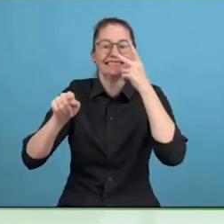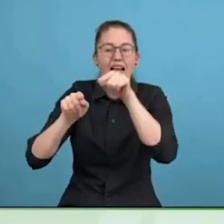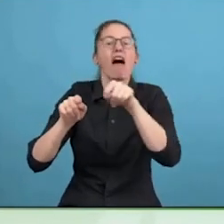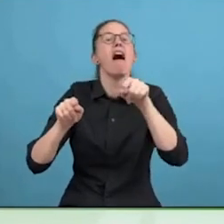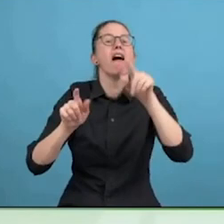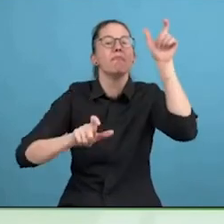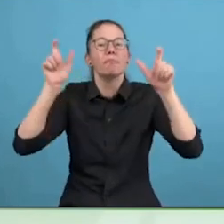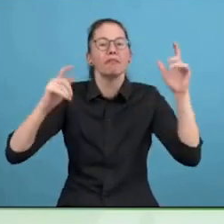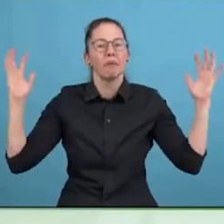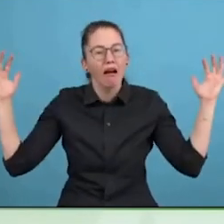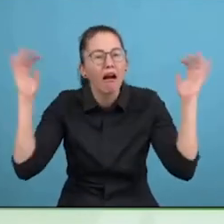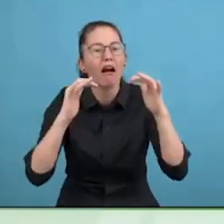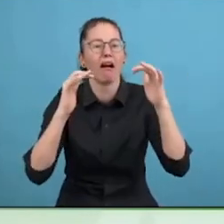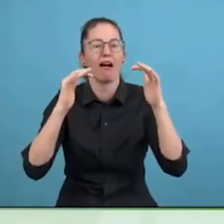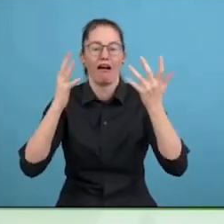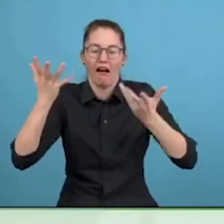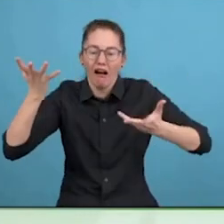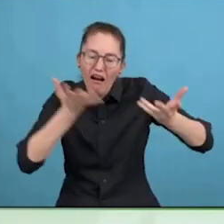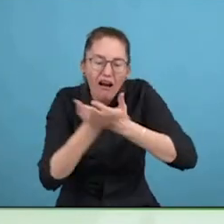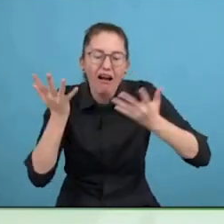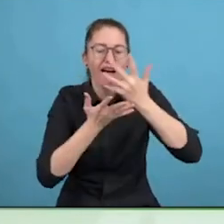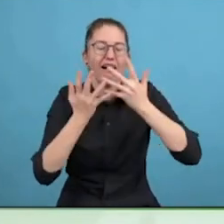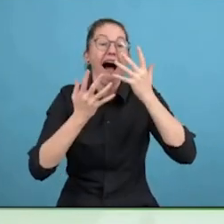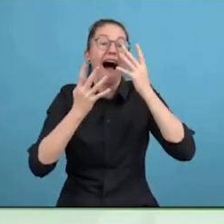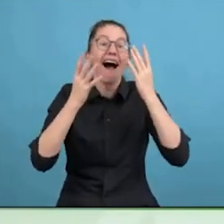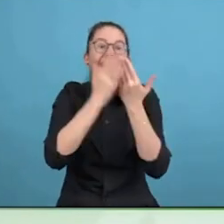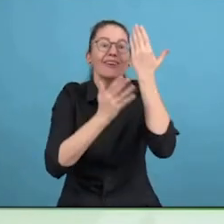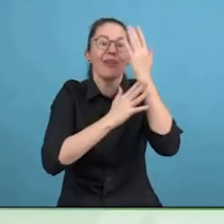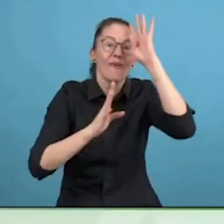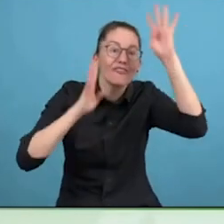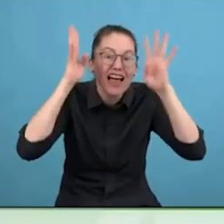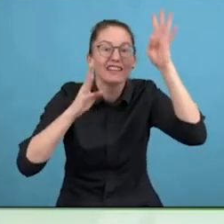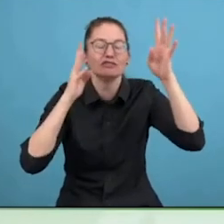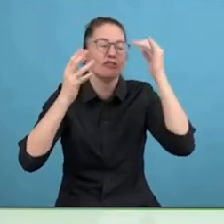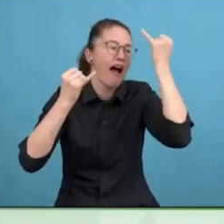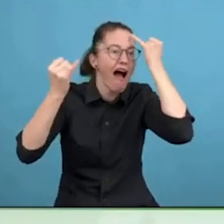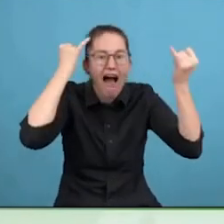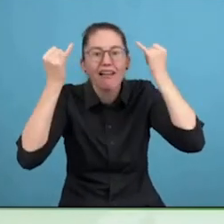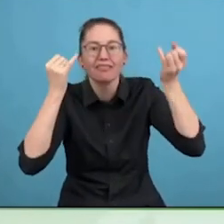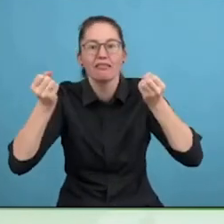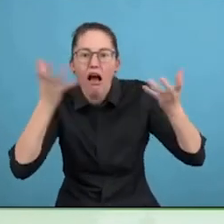Where we can actually get all the players in the space of assistive